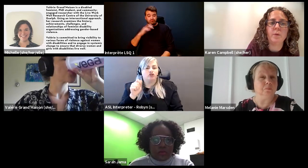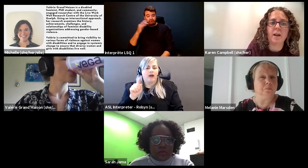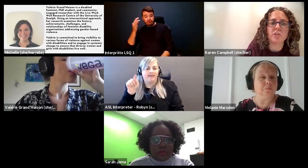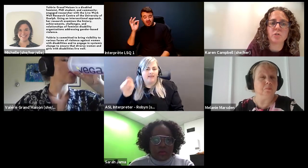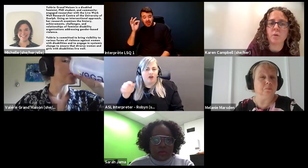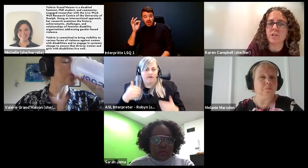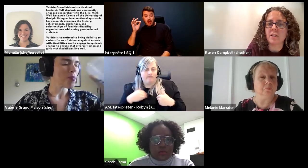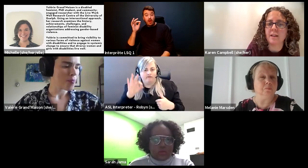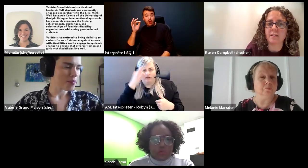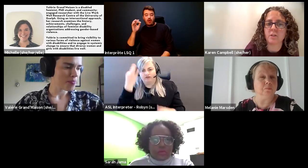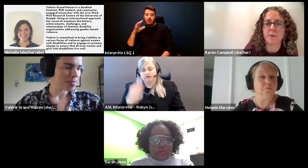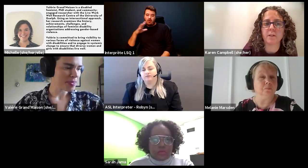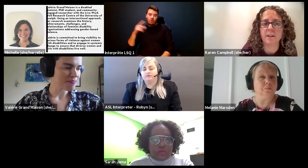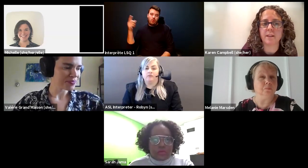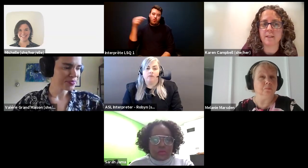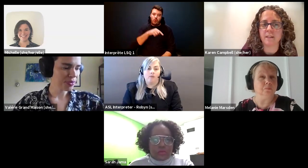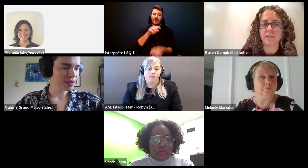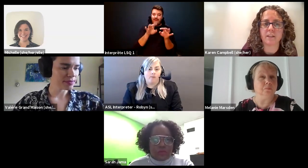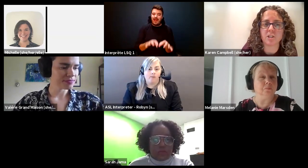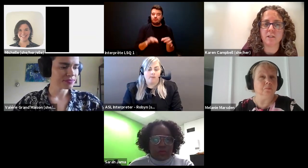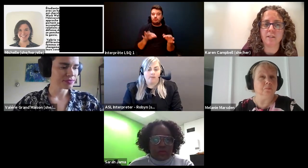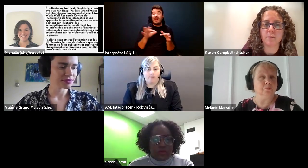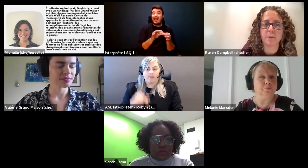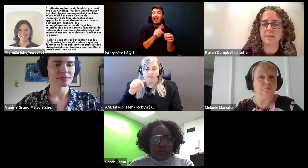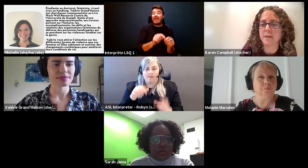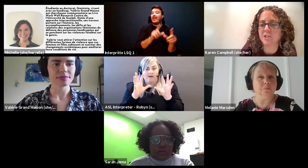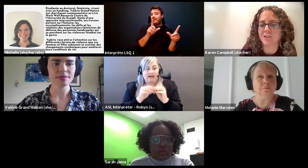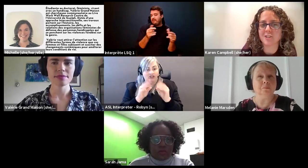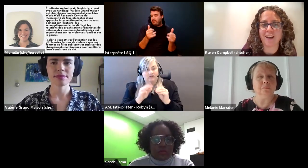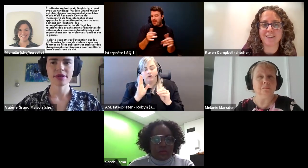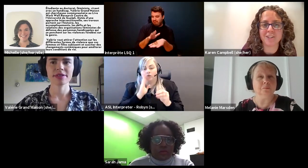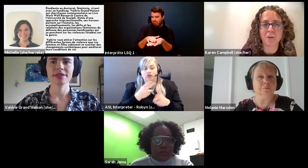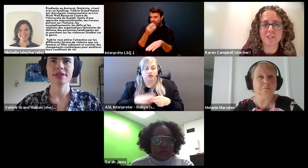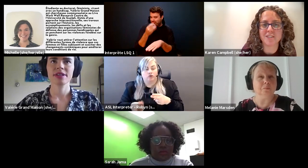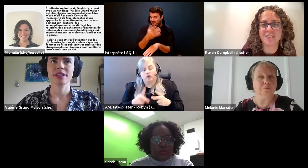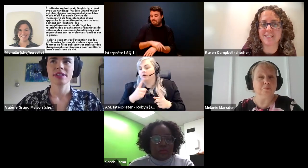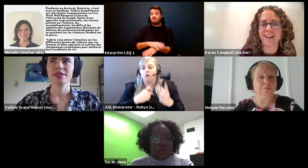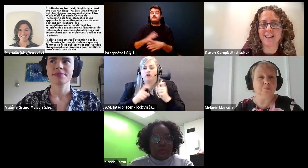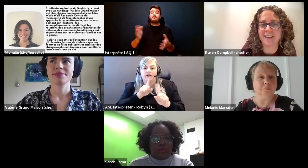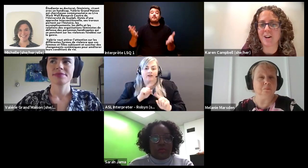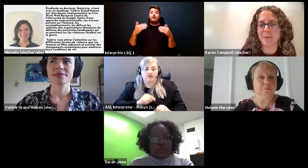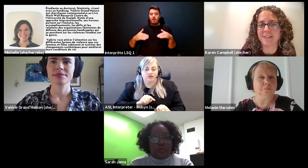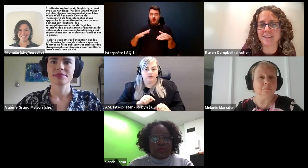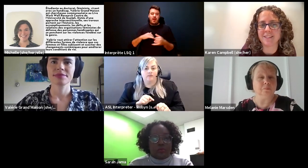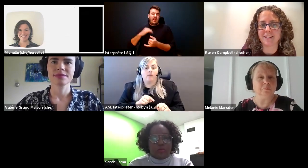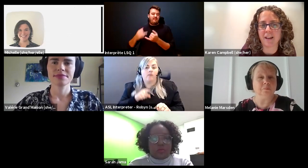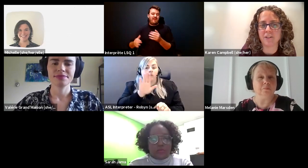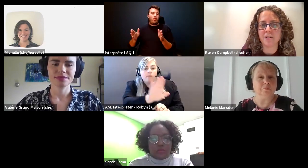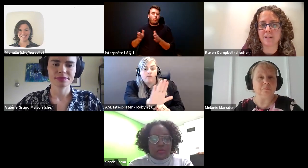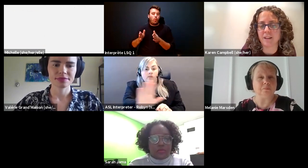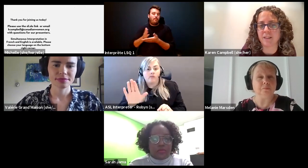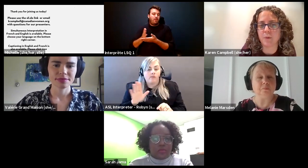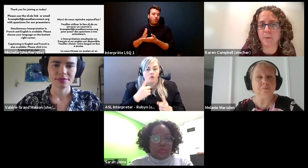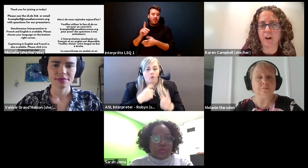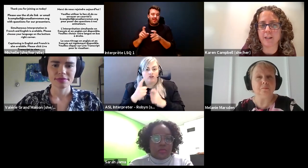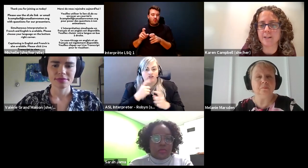Karen Campbell (she/her): We will have a short question and answer period at the end of the session, so please make sure to ask your questions and comments in slideshow in the link that we provided.